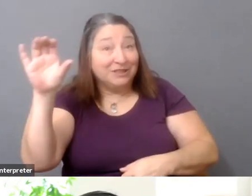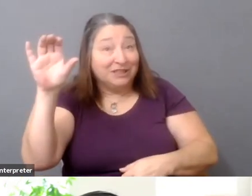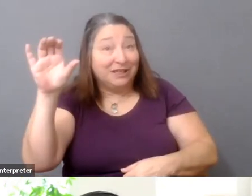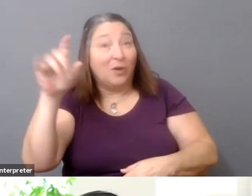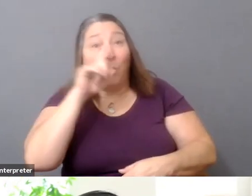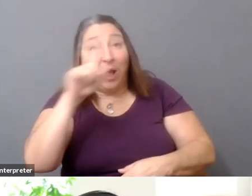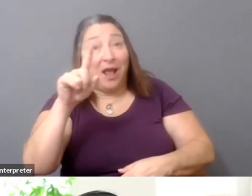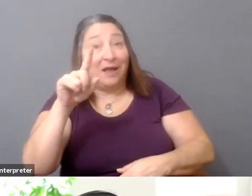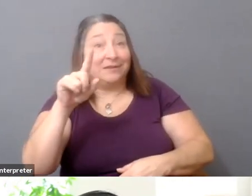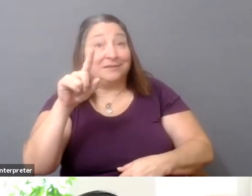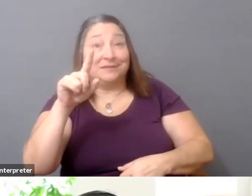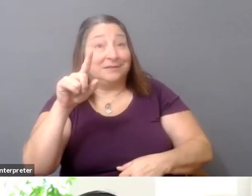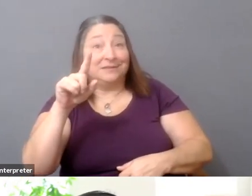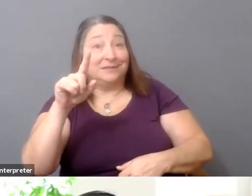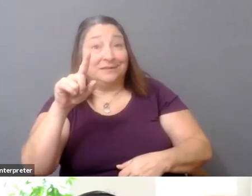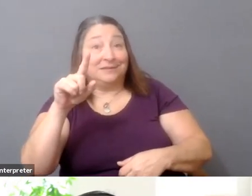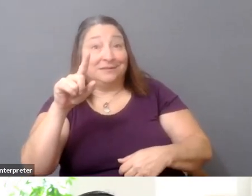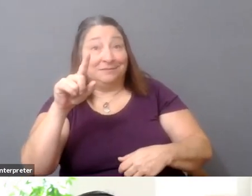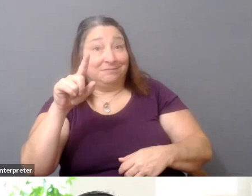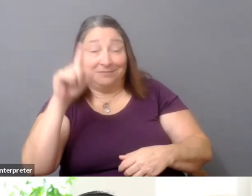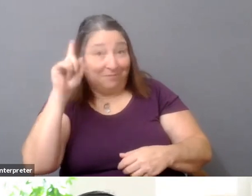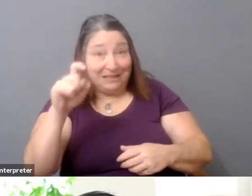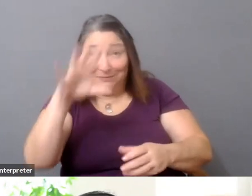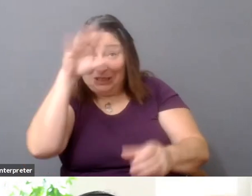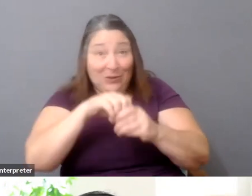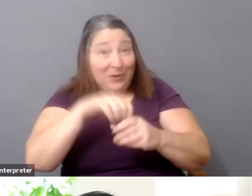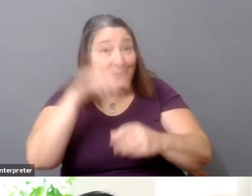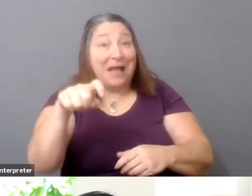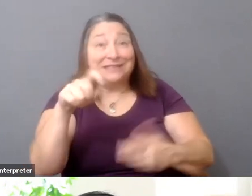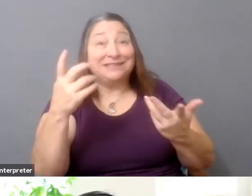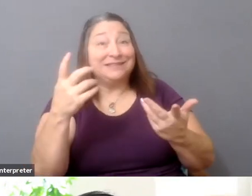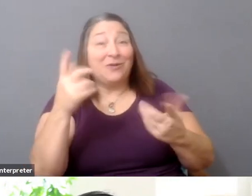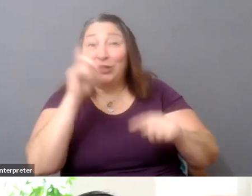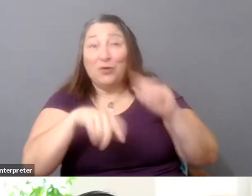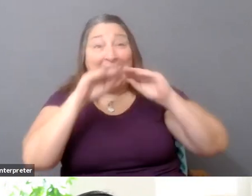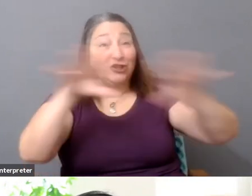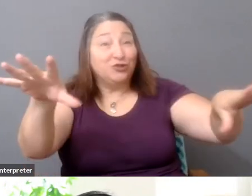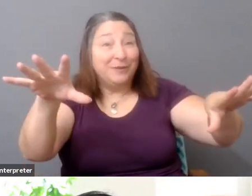you know, that you have to check the box? But instead of thinking about it as a burden,